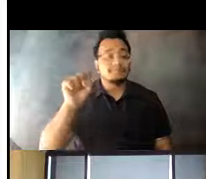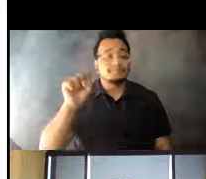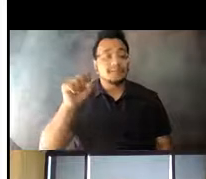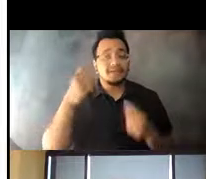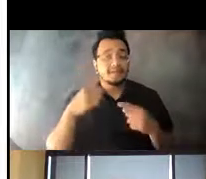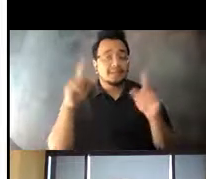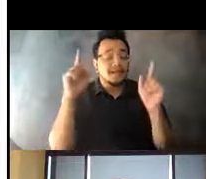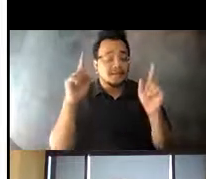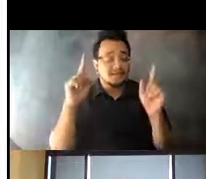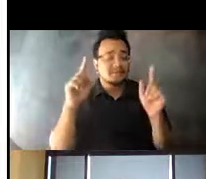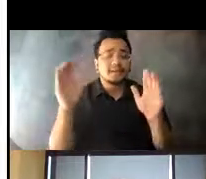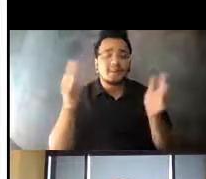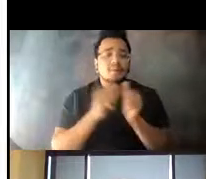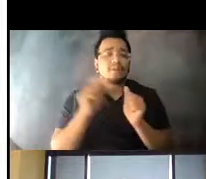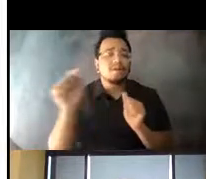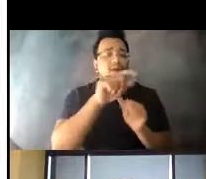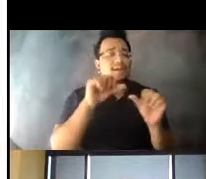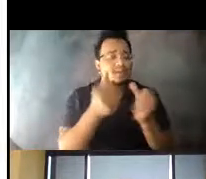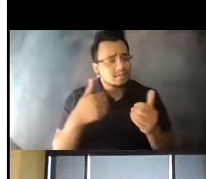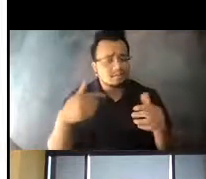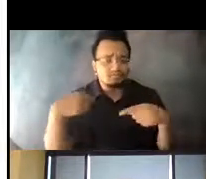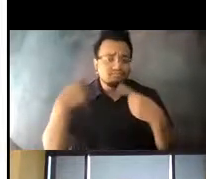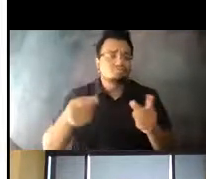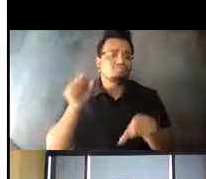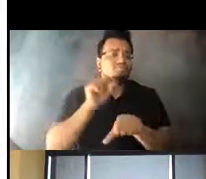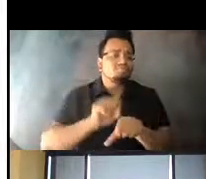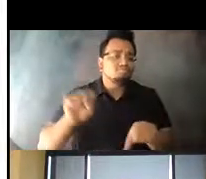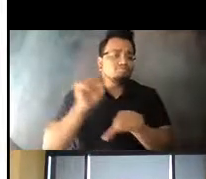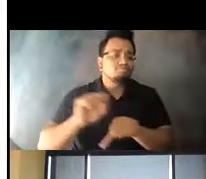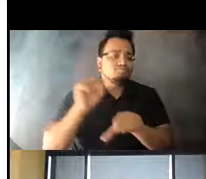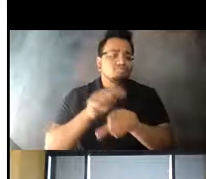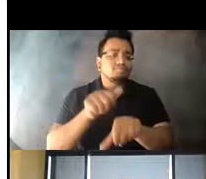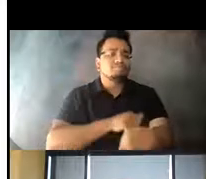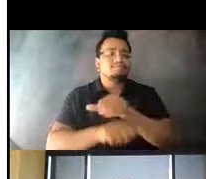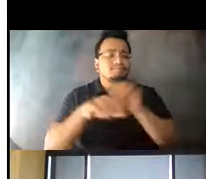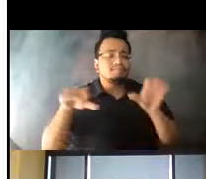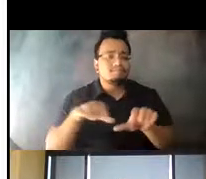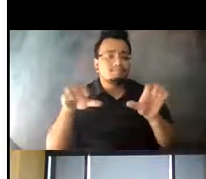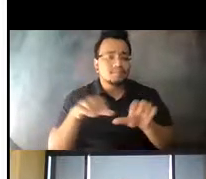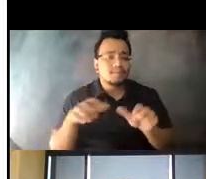14:41:08 Like other agencies, we had worked hard before the pandemic to reverse a several-year downward trend in ridership.